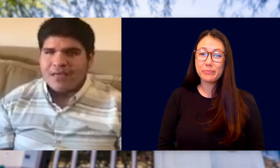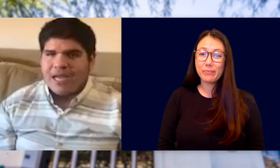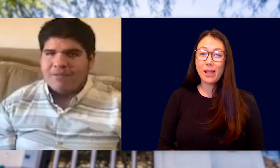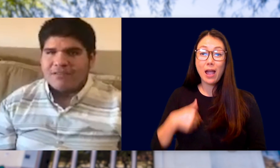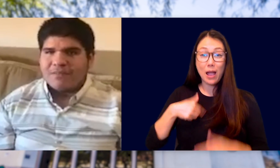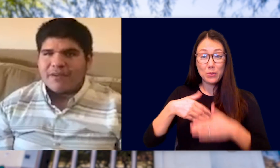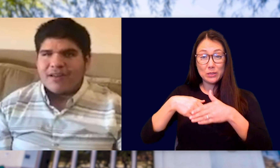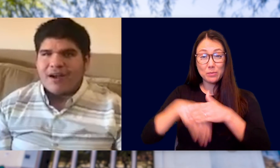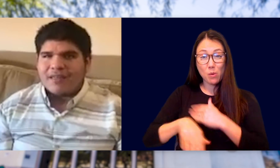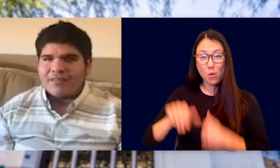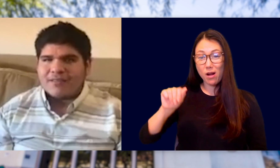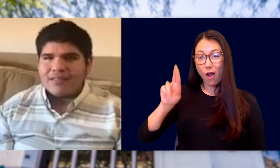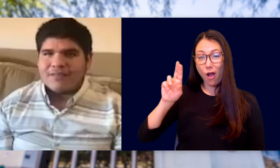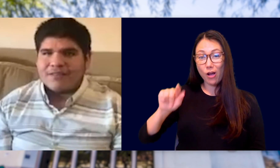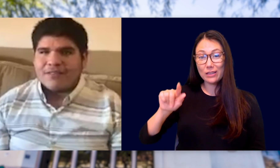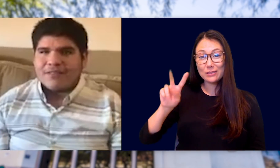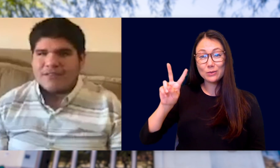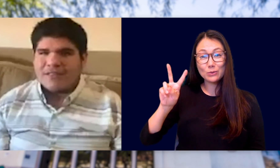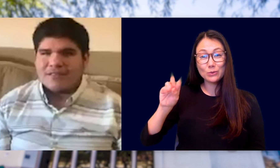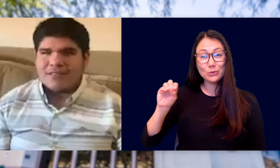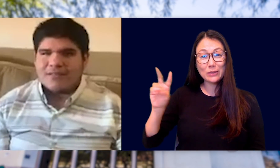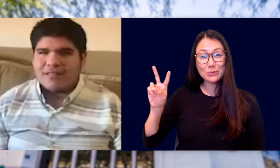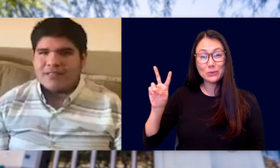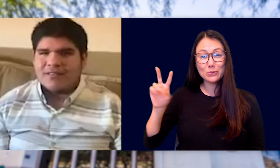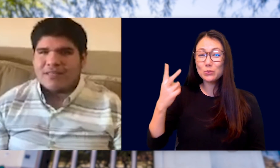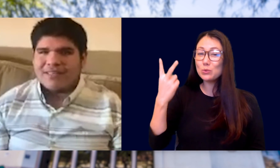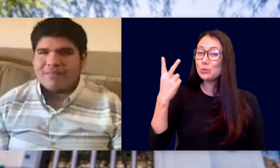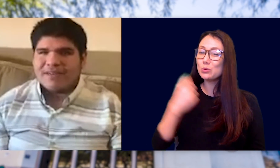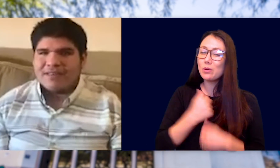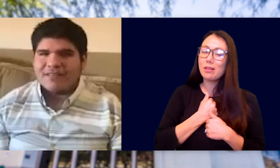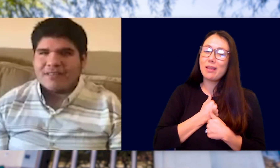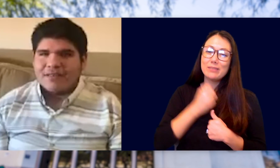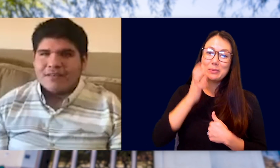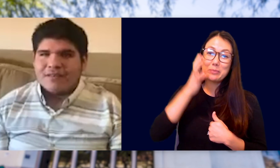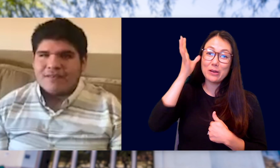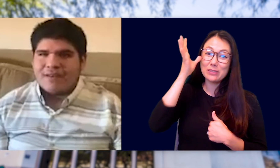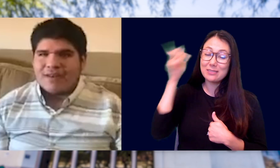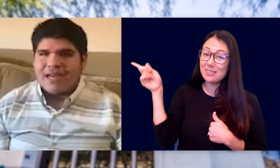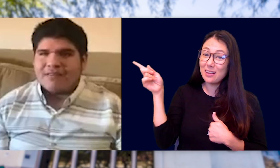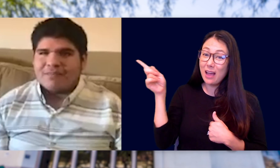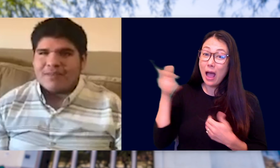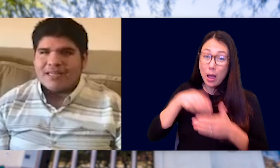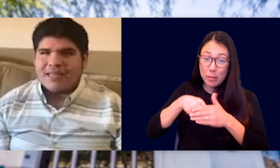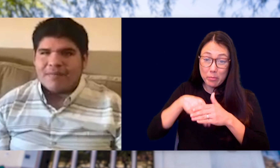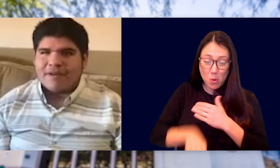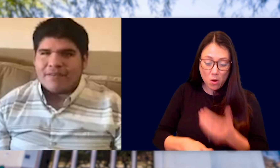I WAS BORN IN AUGUST OF 2002 TO TWO LOVING PARENTS WHO FOUND OUT I WAS BLIND AT BIRTH.